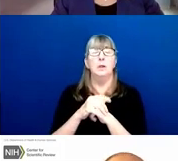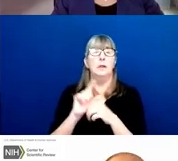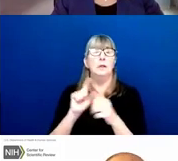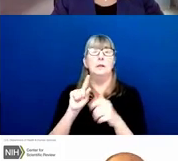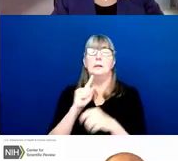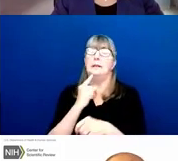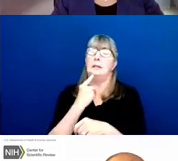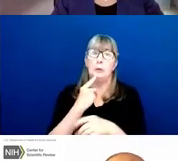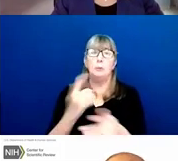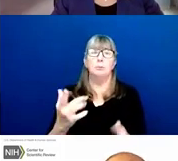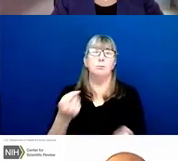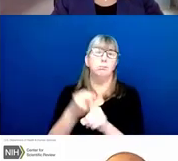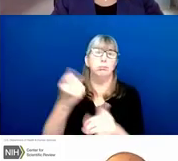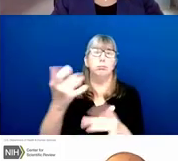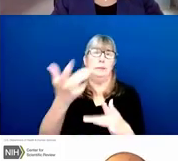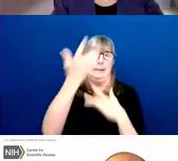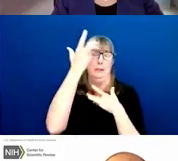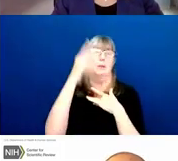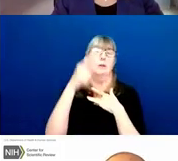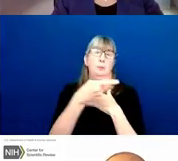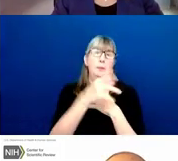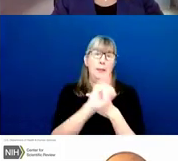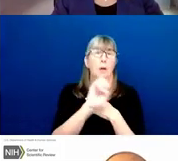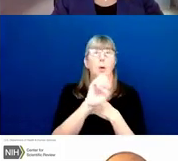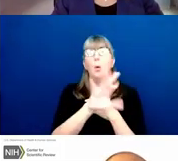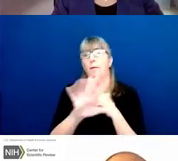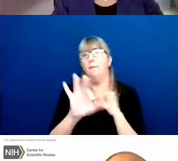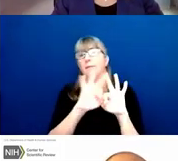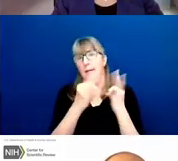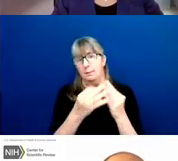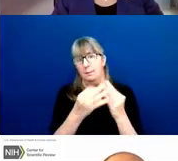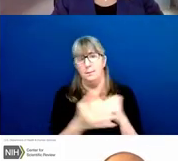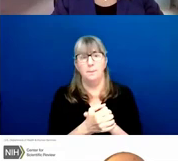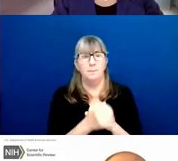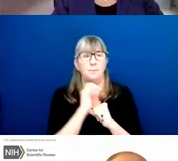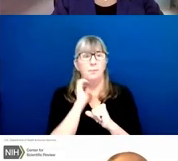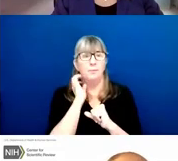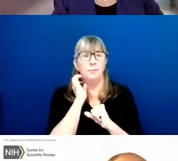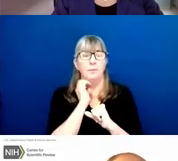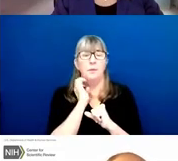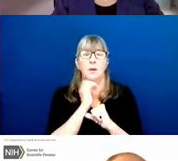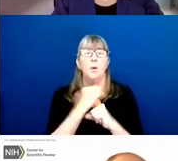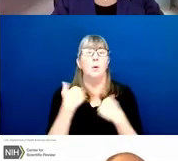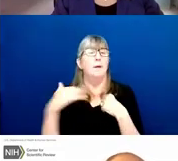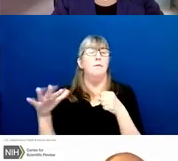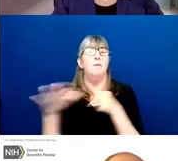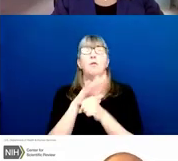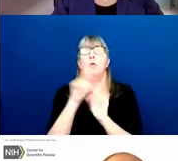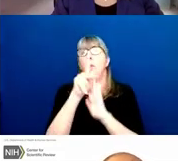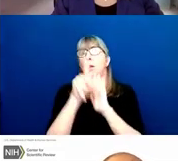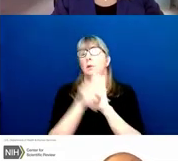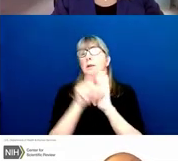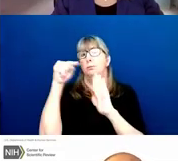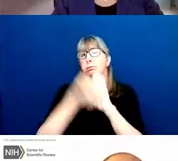The guide notice listed at the bottom of the slide details the full policy. Please note, we don't give approval in advance,